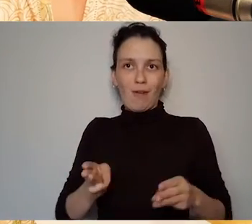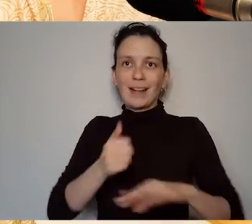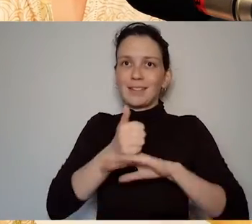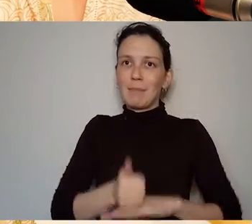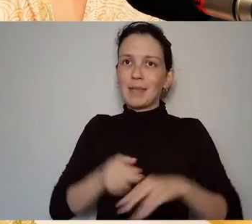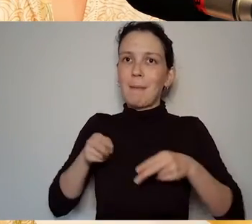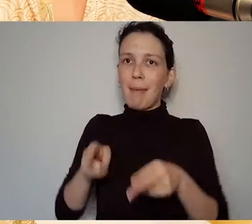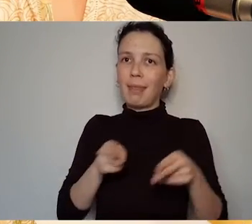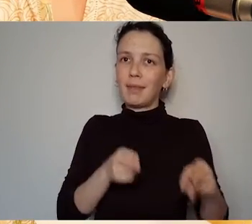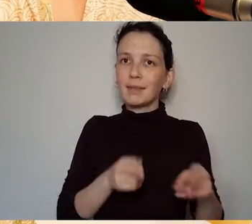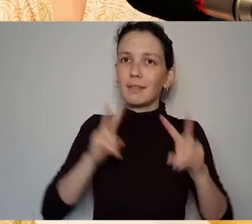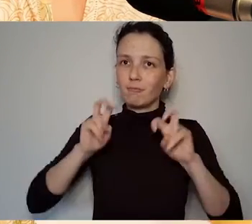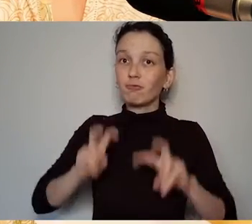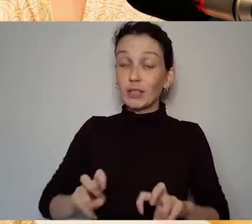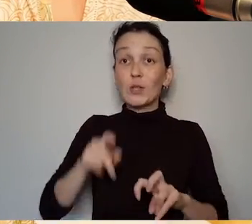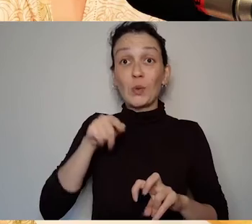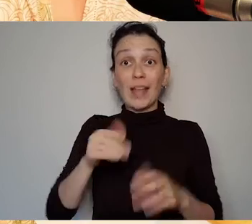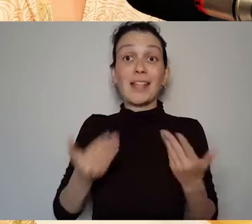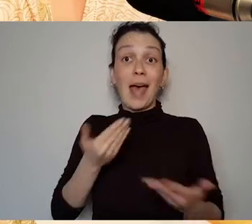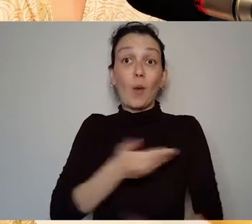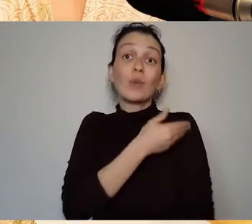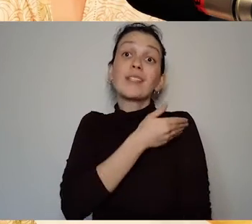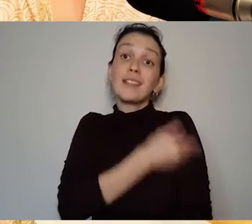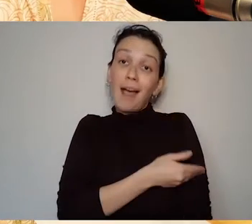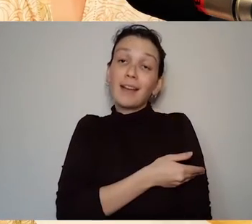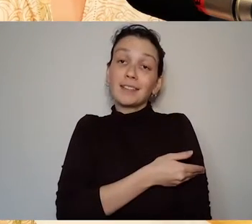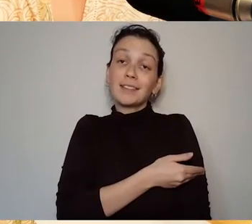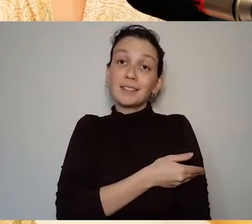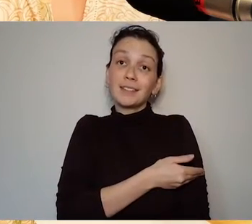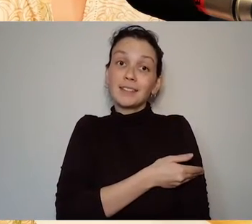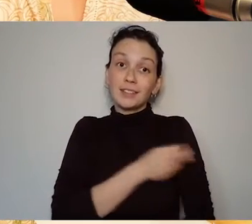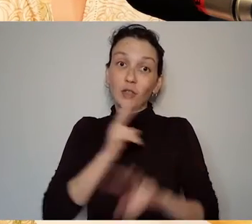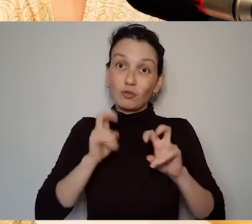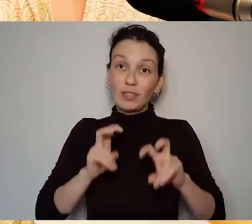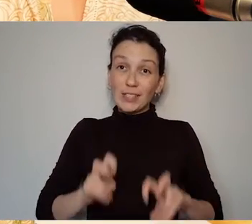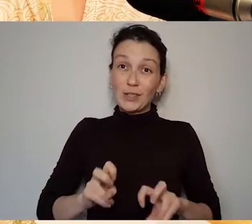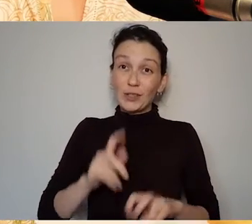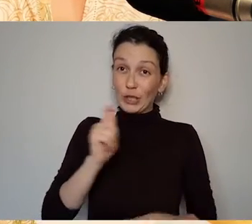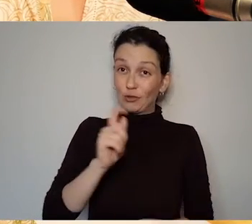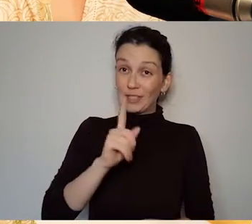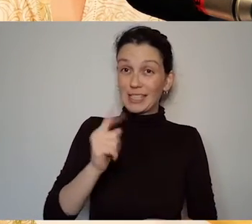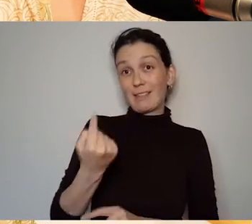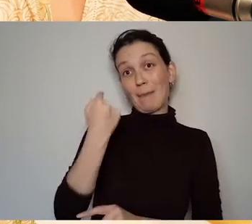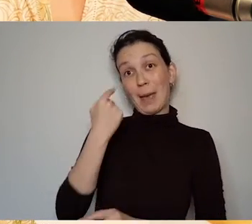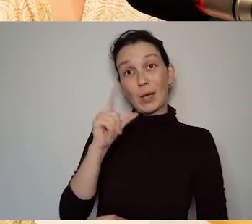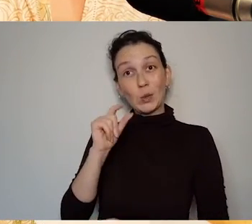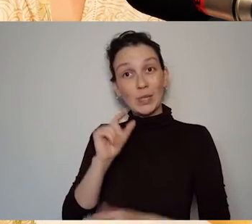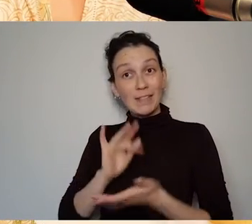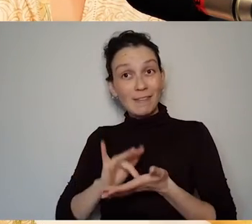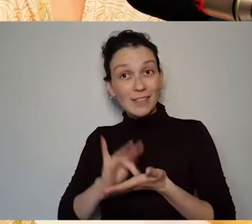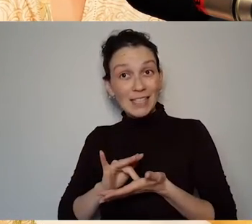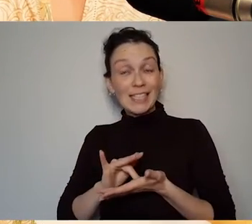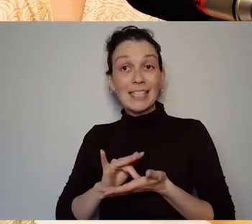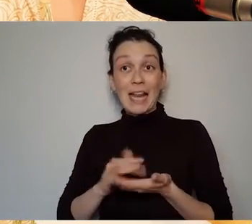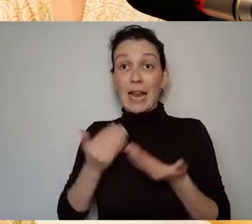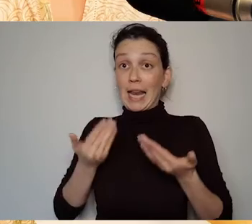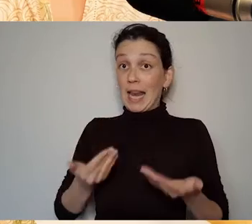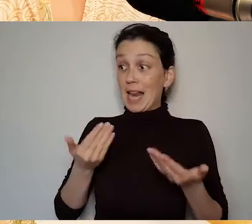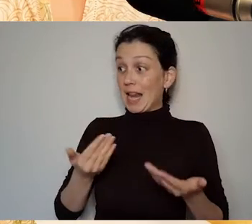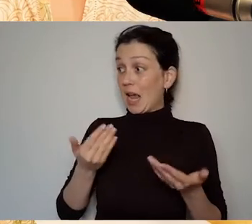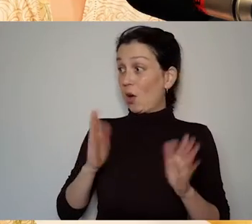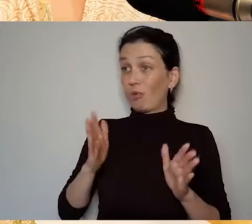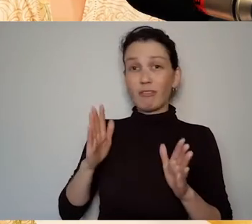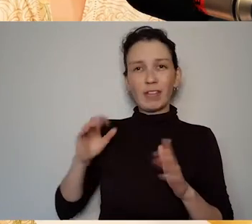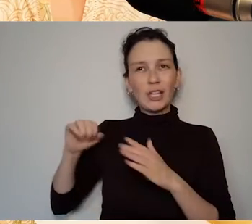is where we started with Deevy I suppose in 2015 and where we're and we've developed that idea of